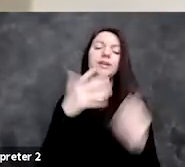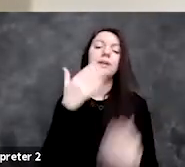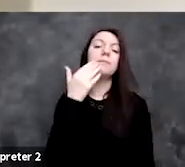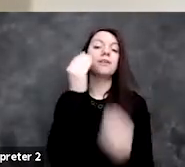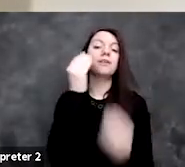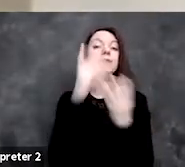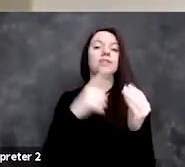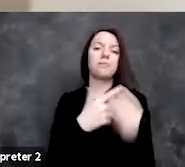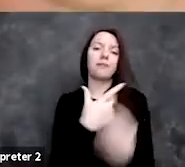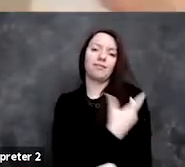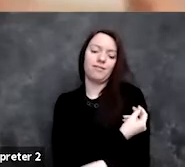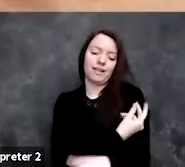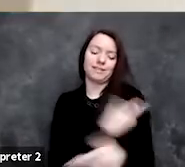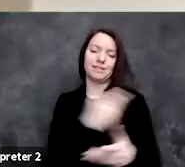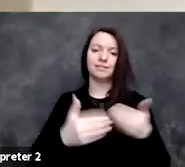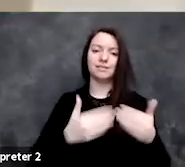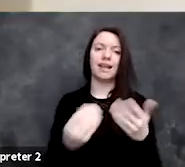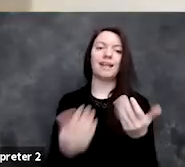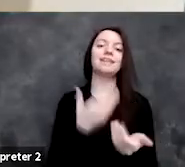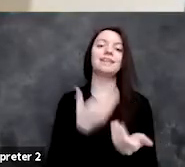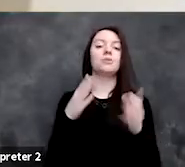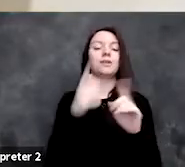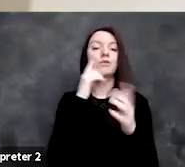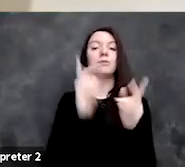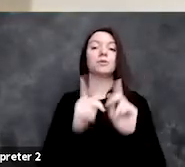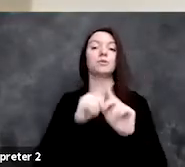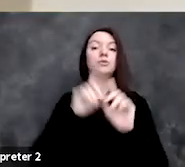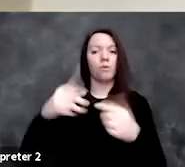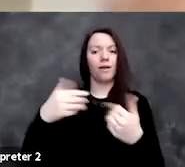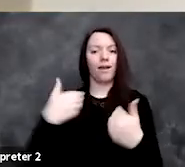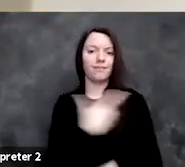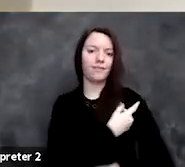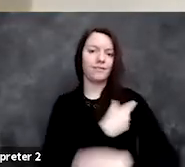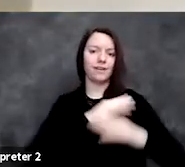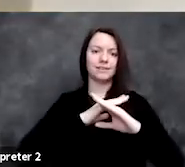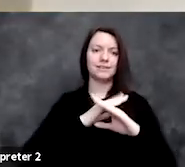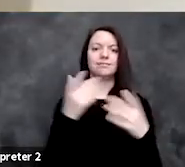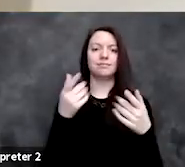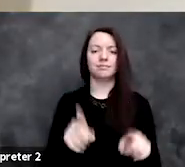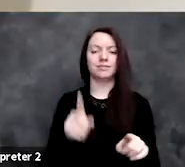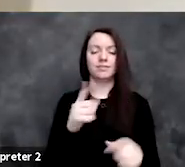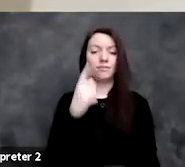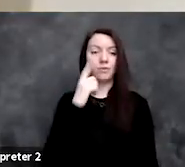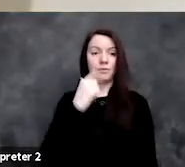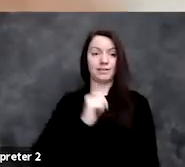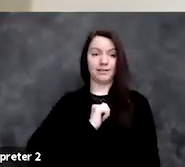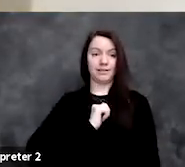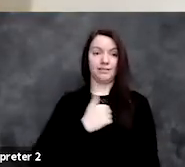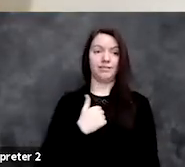and an easy way for people to get vaccinated. I think I have been really startled